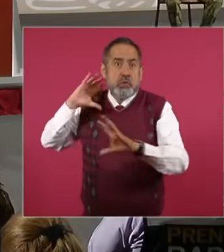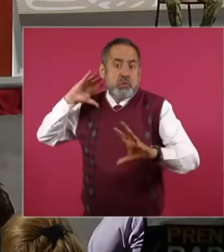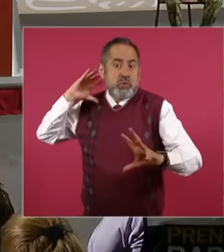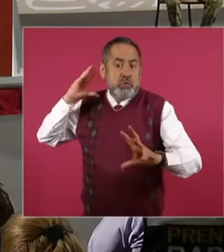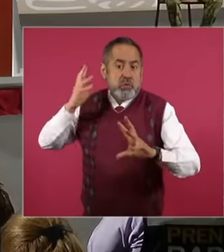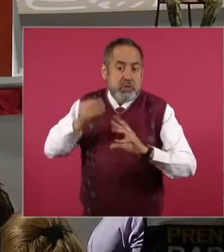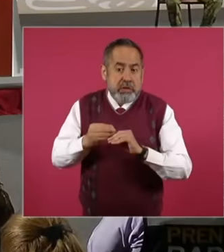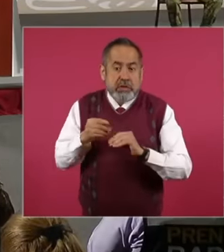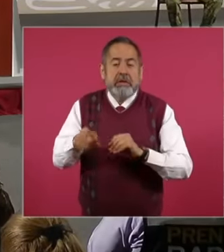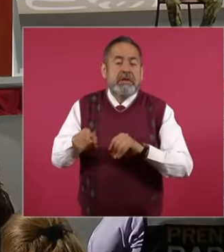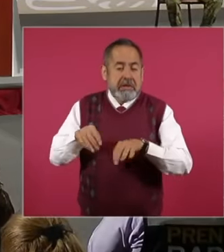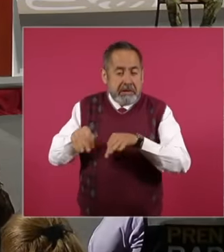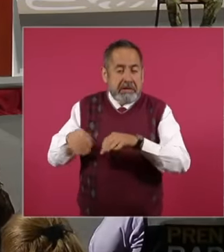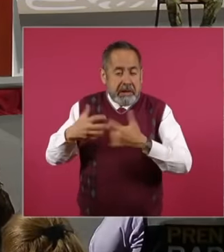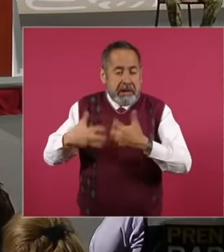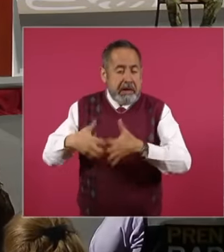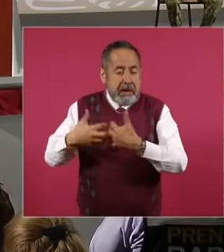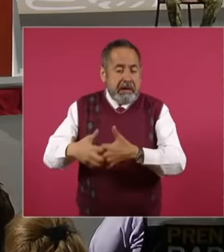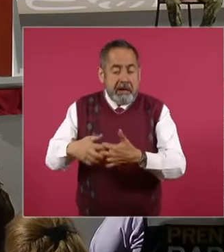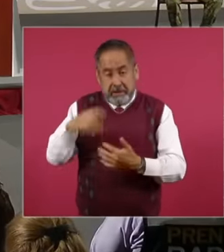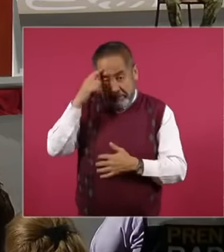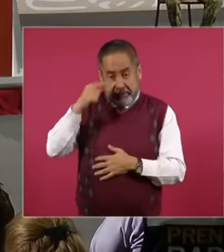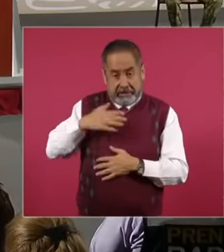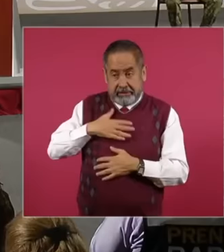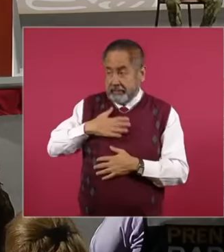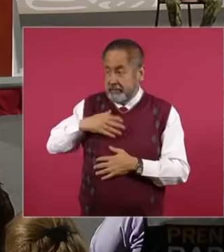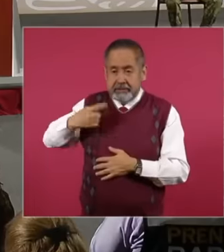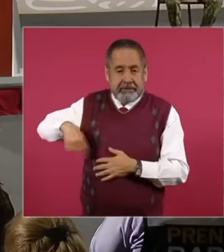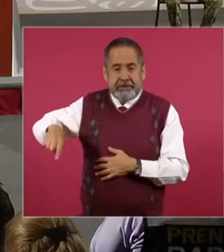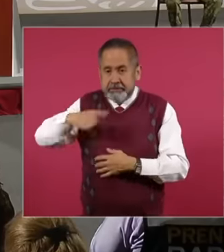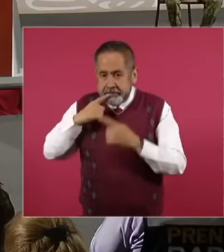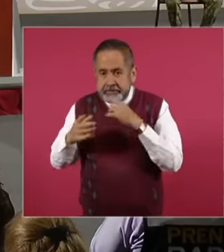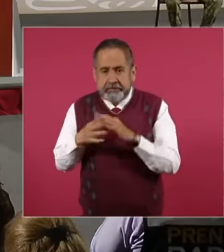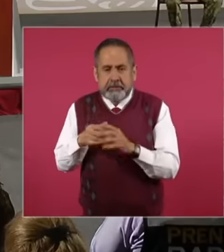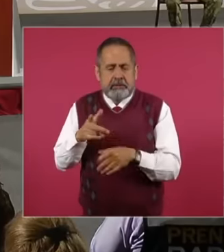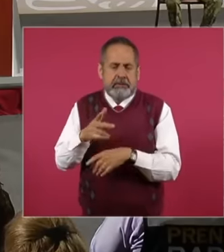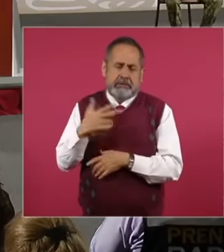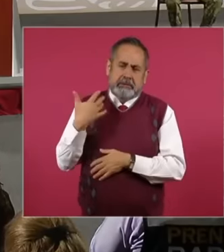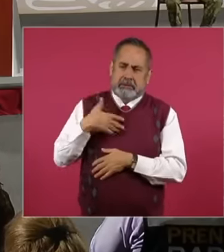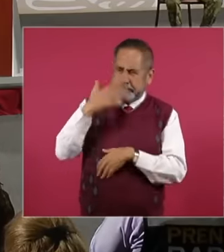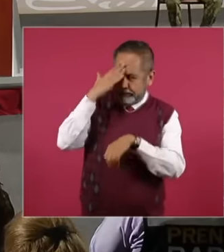a parenthesis this dredge for us the dredging staff is an icon it is a pride to keep it